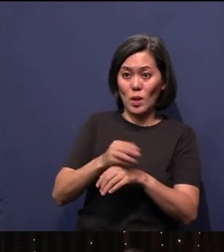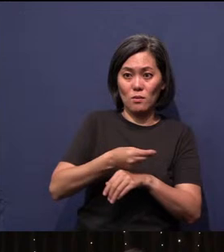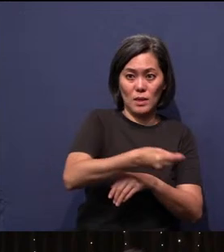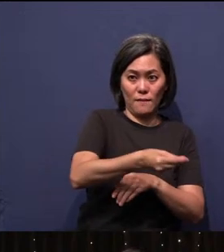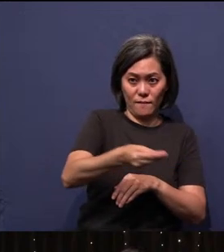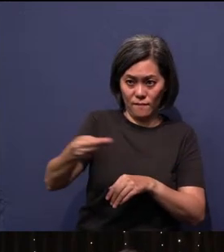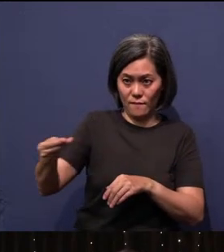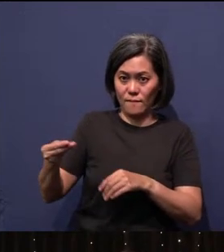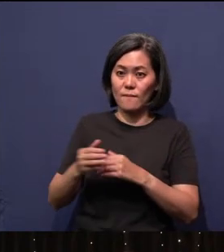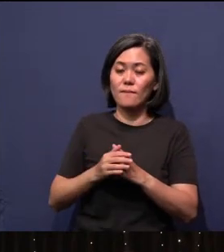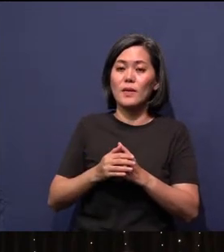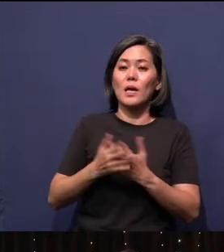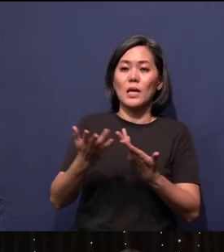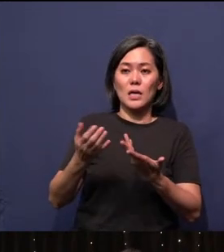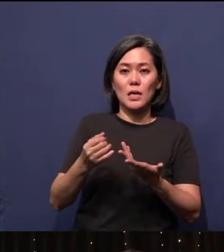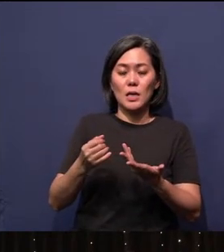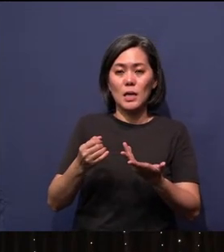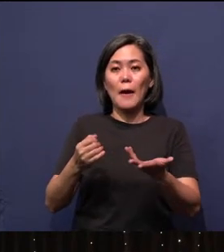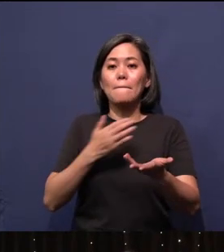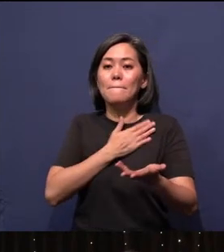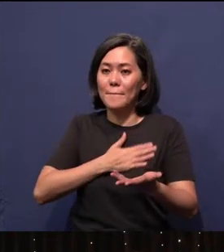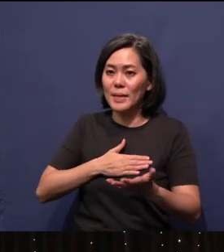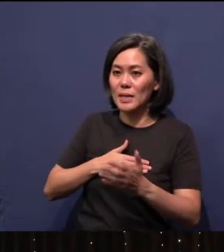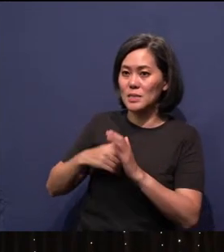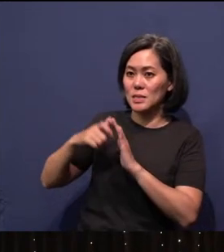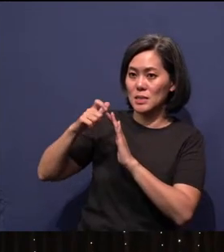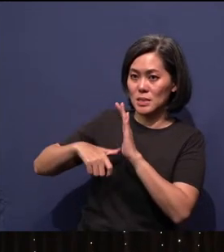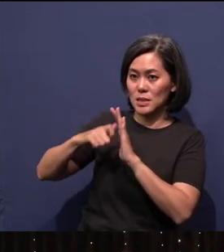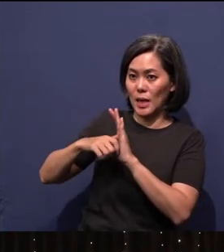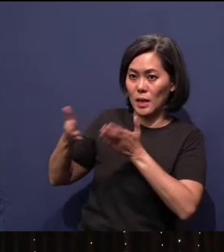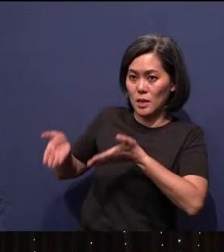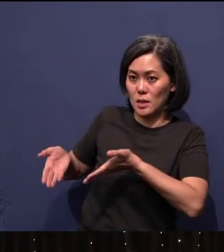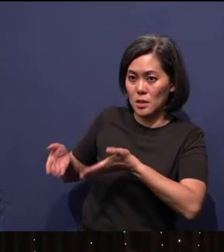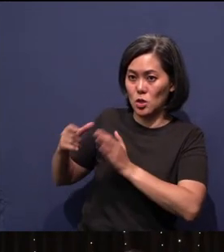loved ones and friends, please do scan this QR code and give us some feedback.